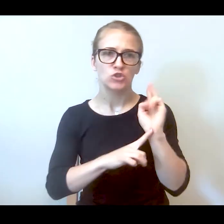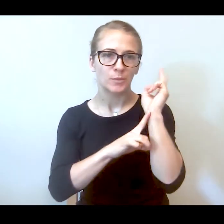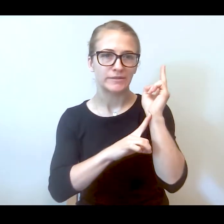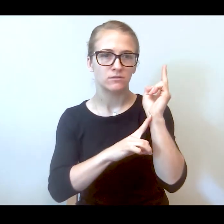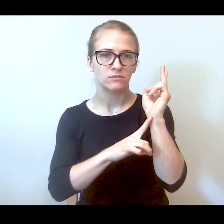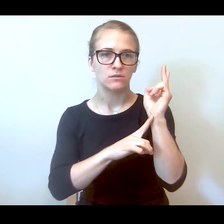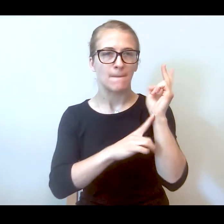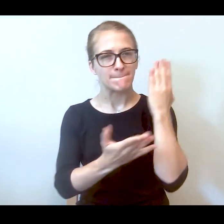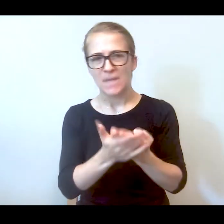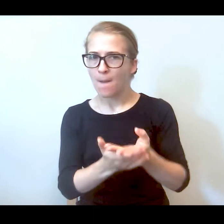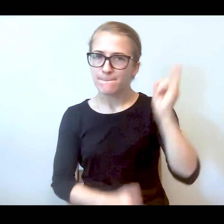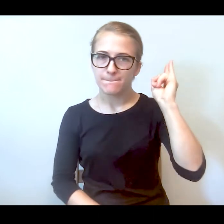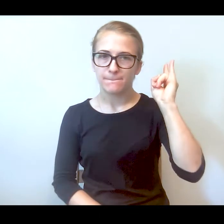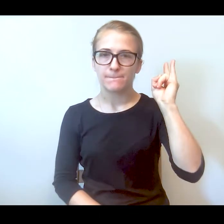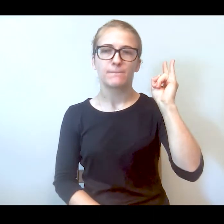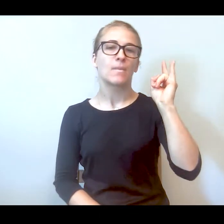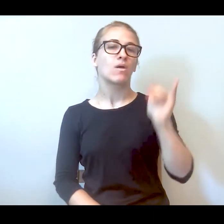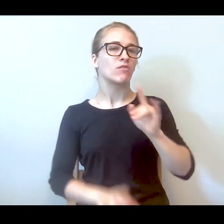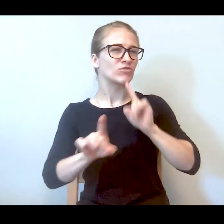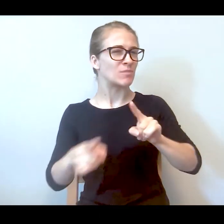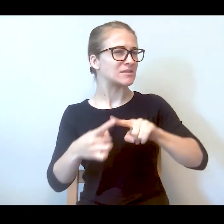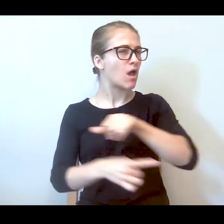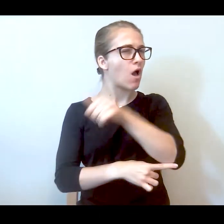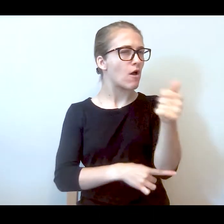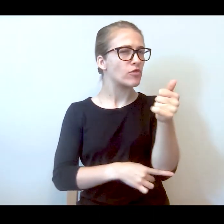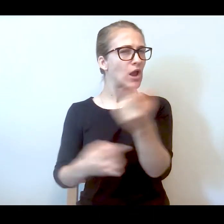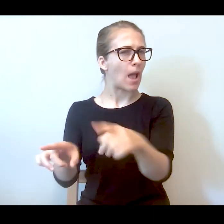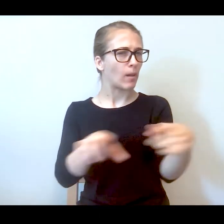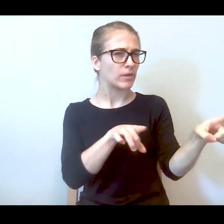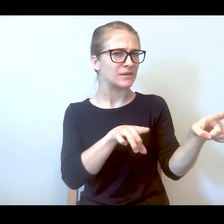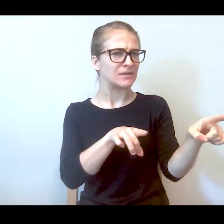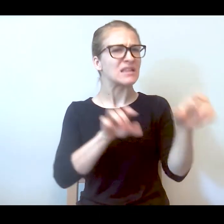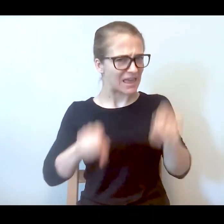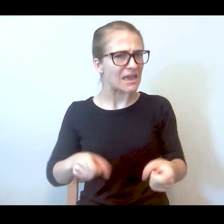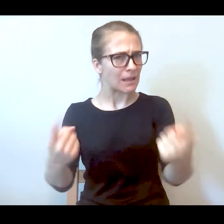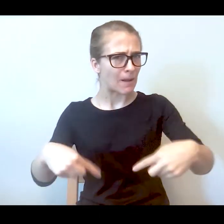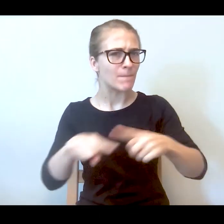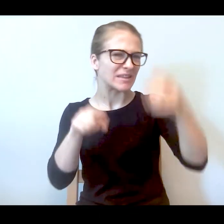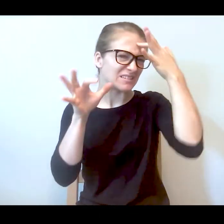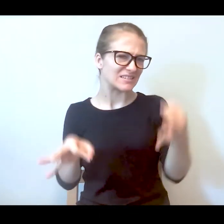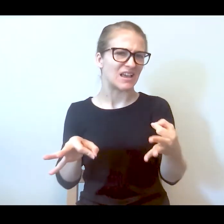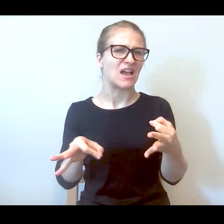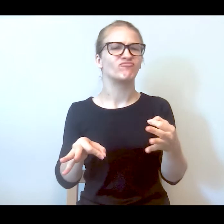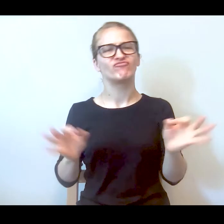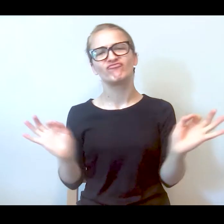2 minutes. So that's why the response to other things, I'm like, see, they can come, they choose not to.